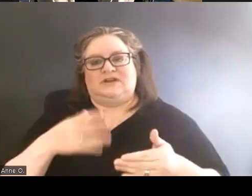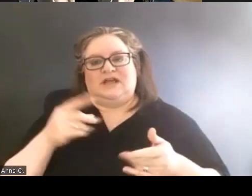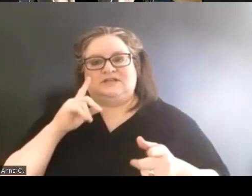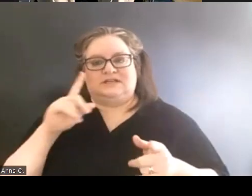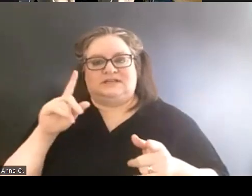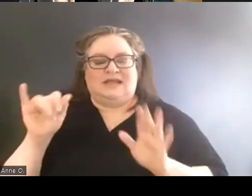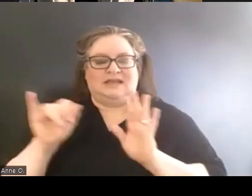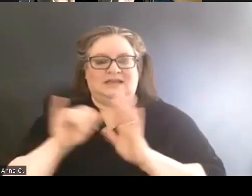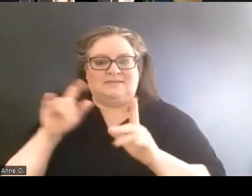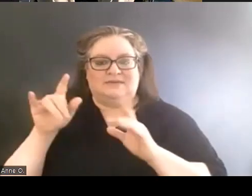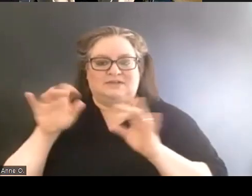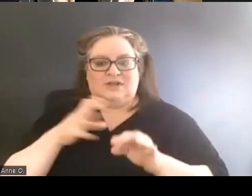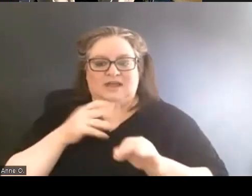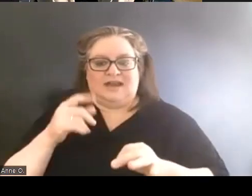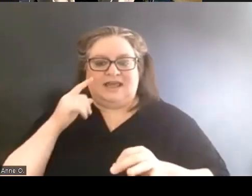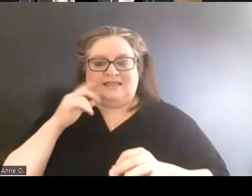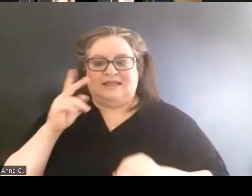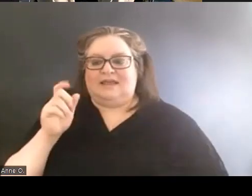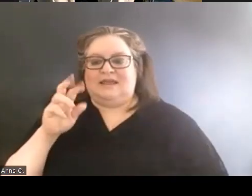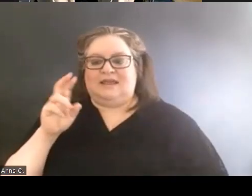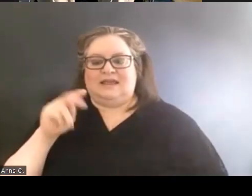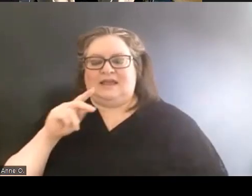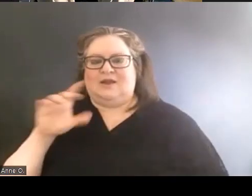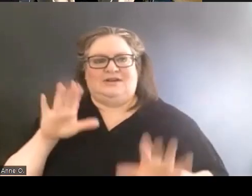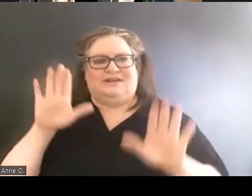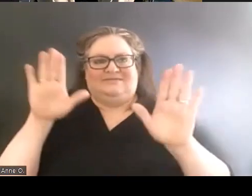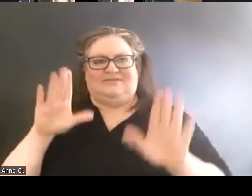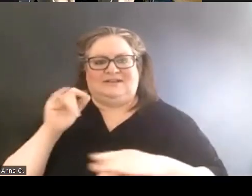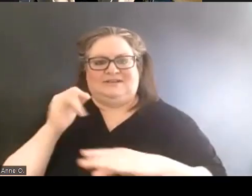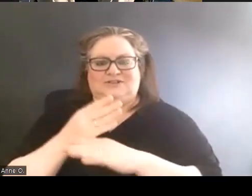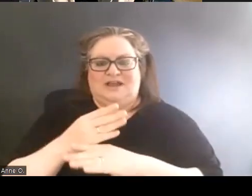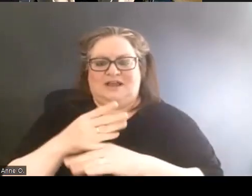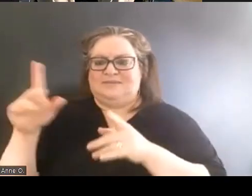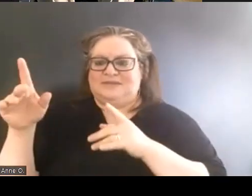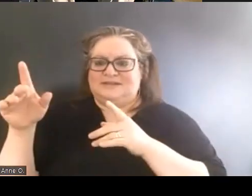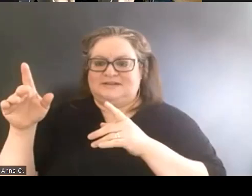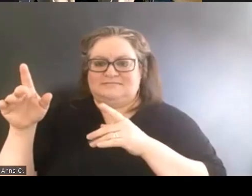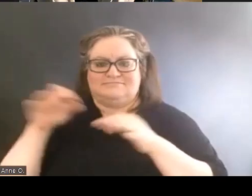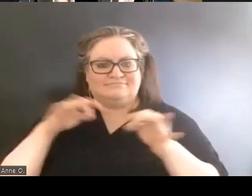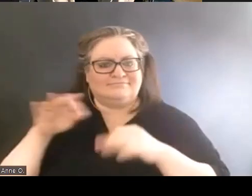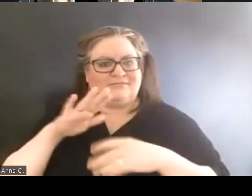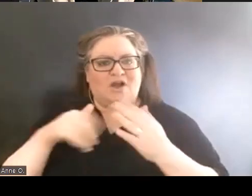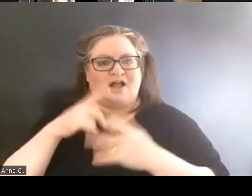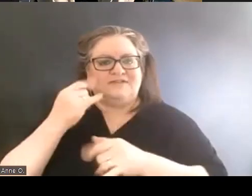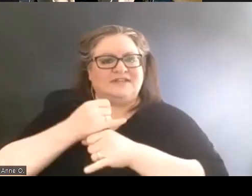and I think Karen did a fantastic job in sharing all of the institutional knowledge